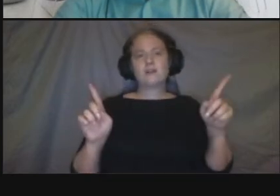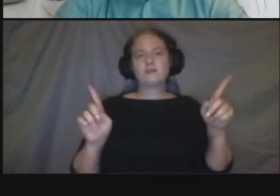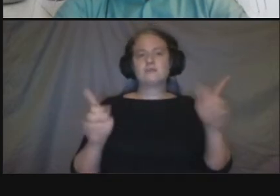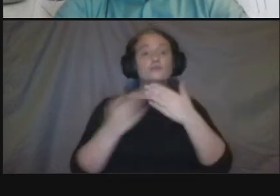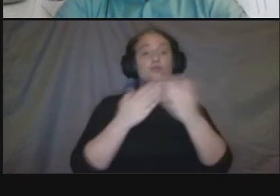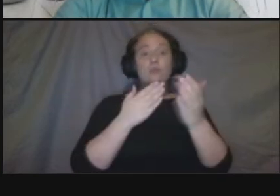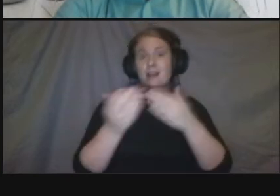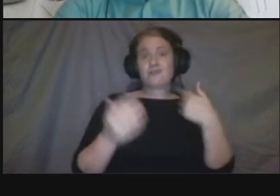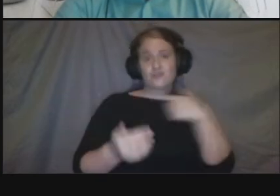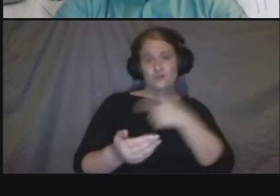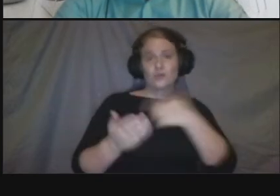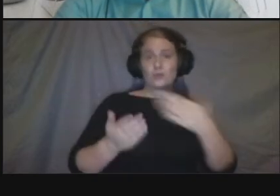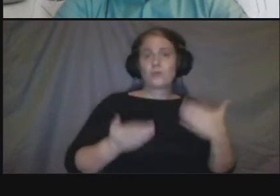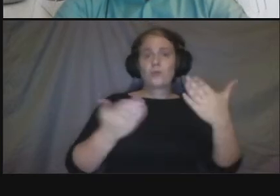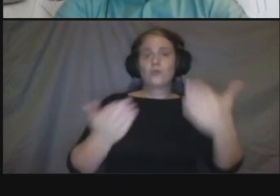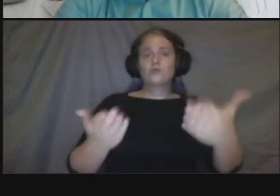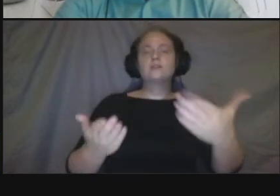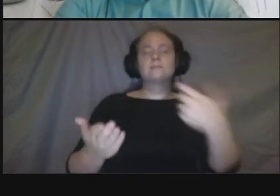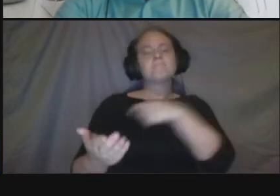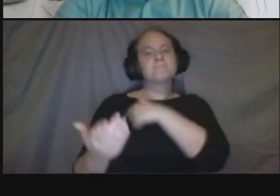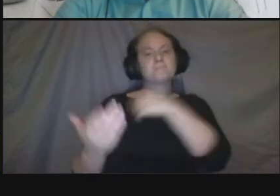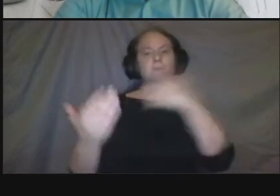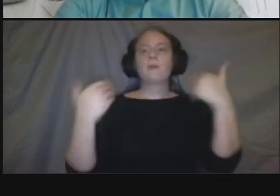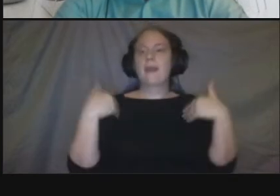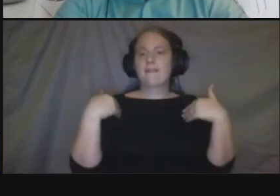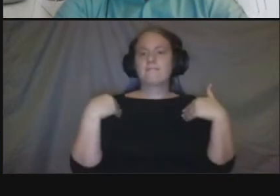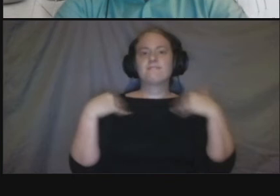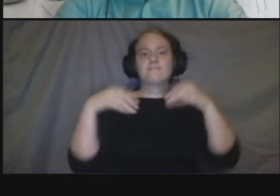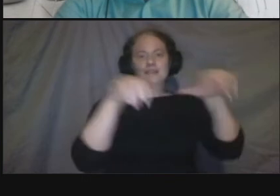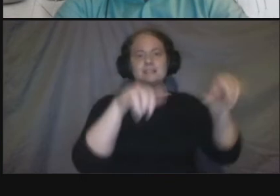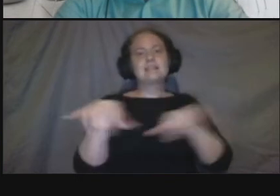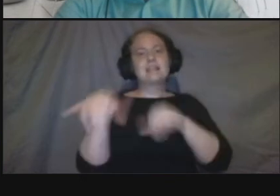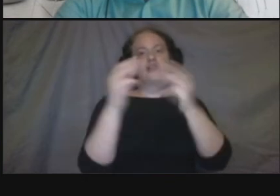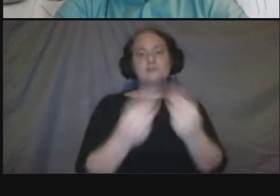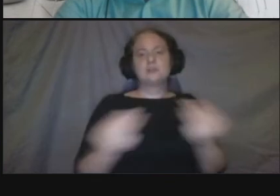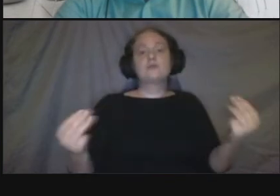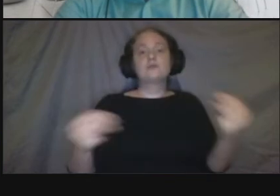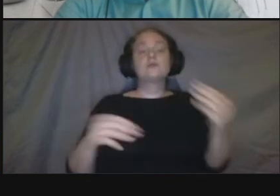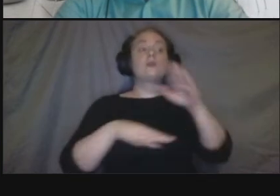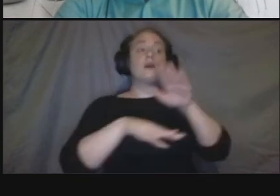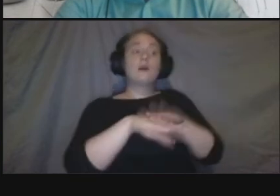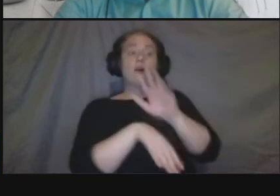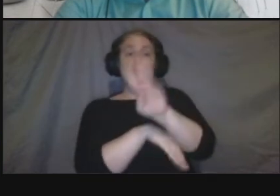we have uh resources on our website that that uh more information on that